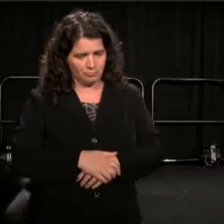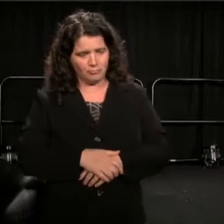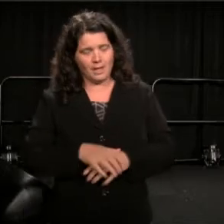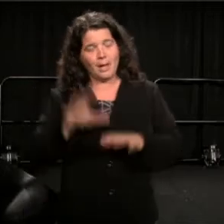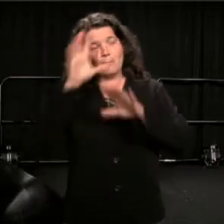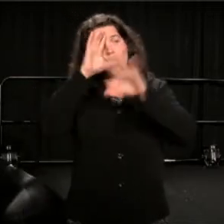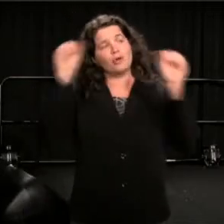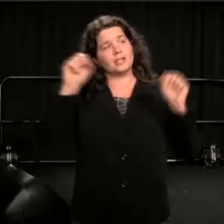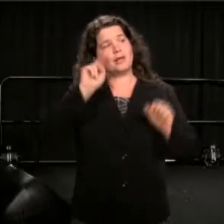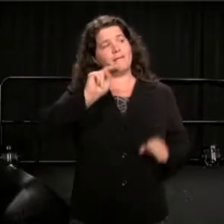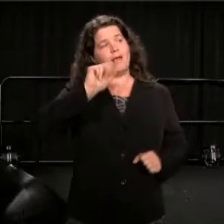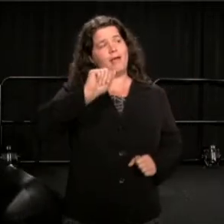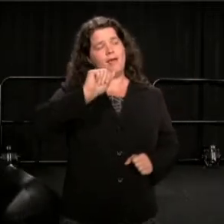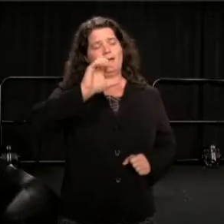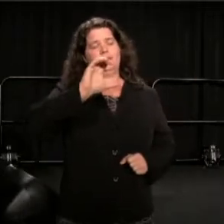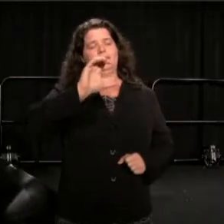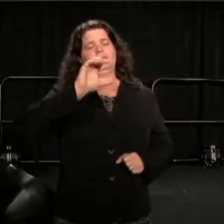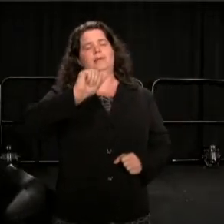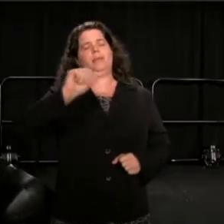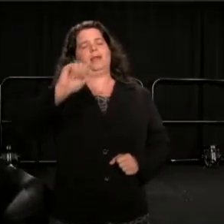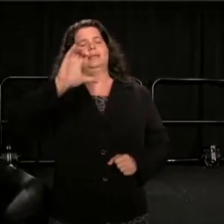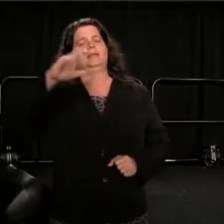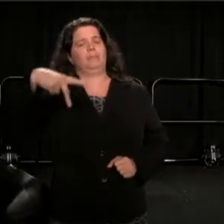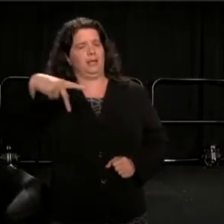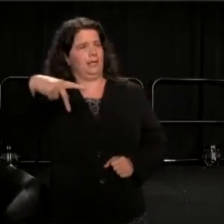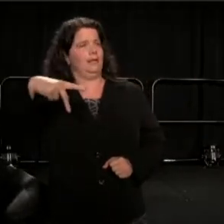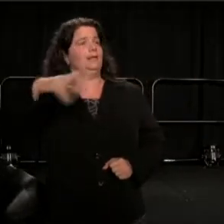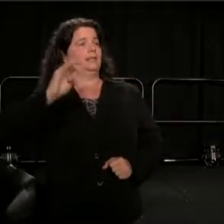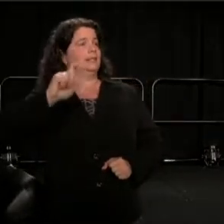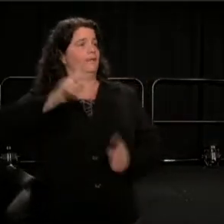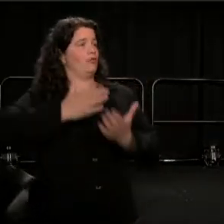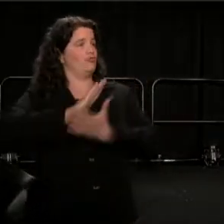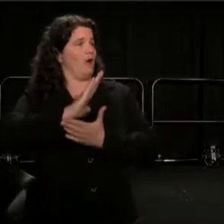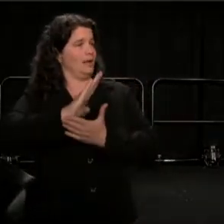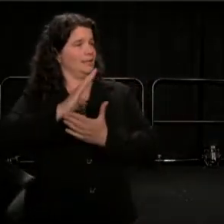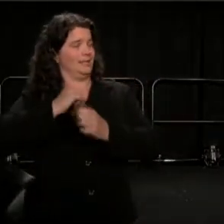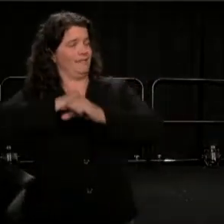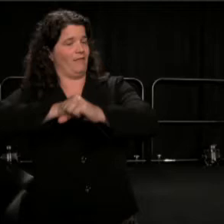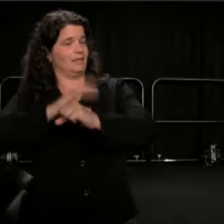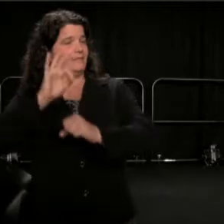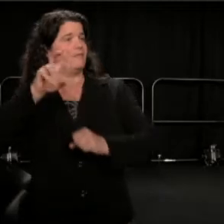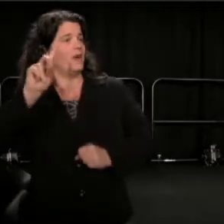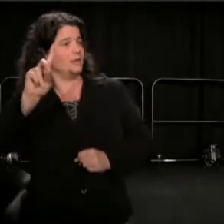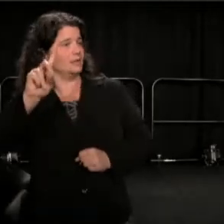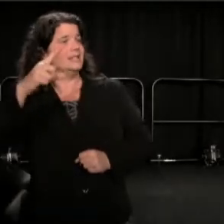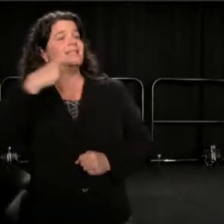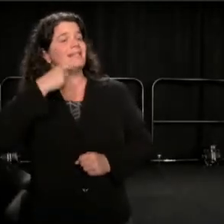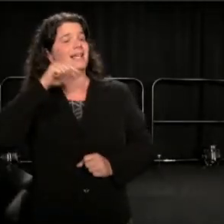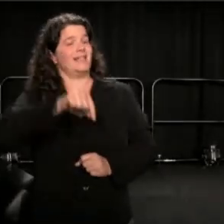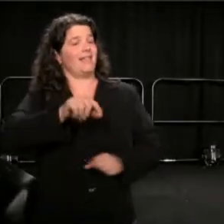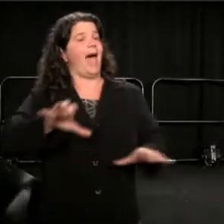said that, where that Civil Rights Movement will happen, is at the intersection of Education and Law Enforcement.